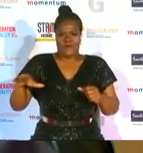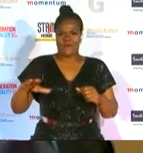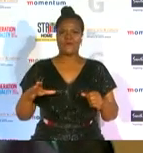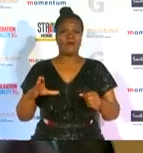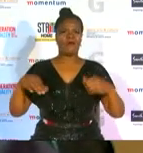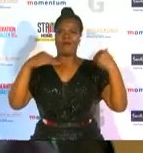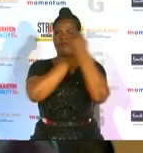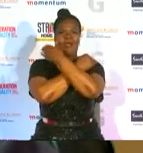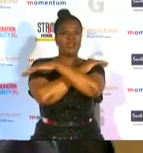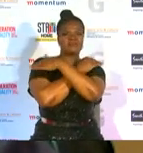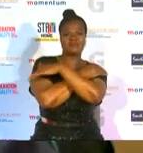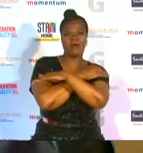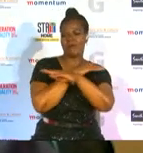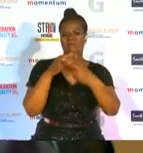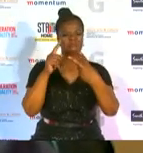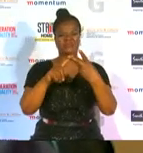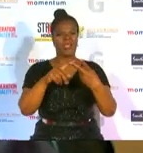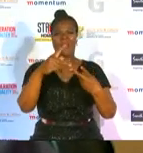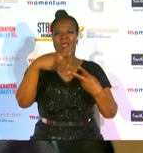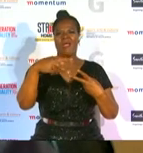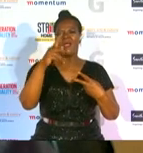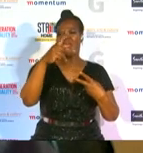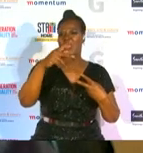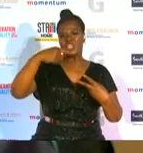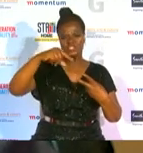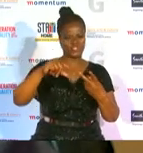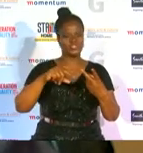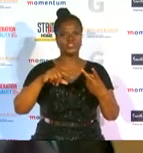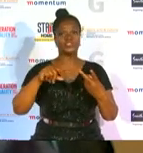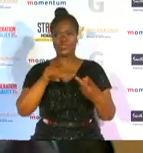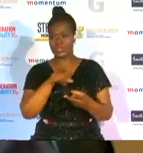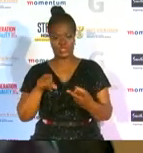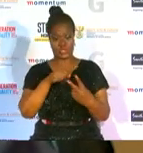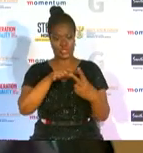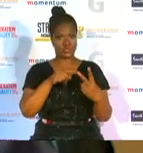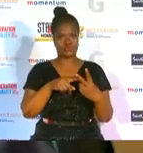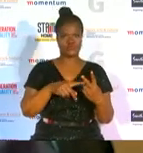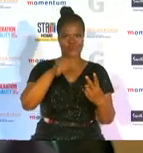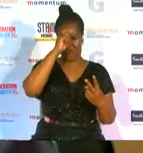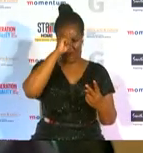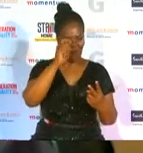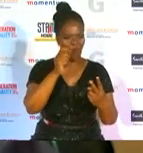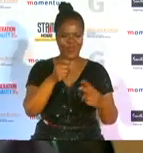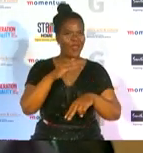and hutazo mochane have been honored more than once on this platform and they